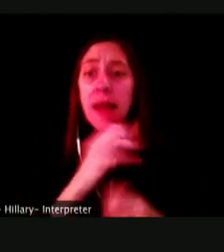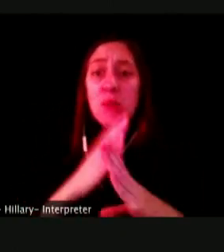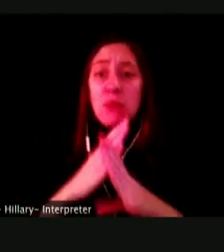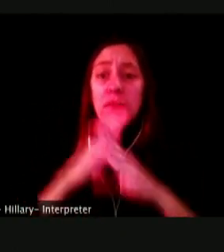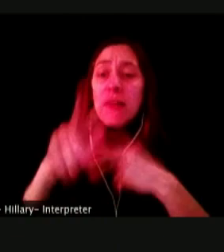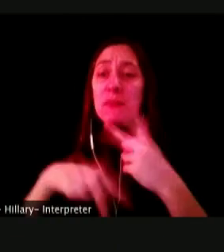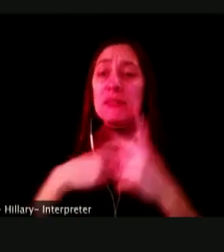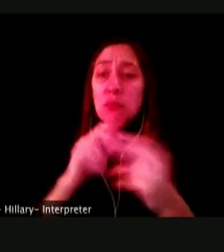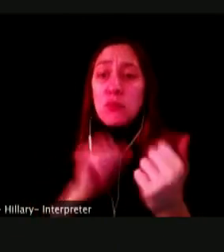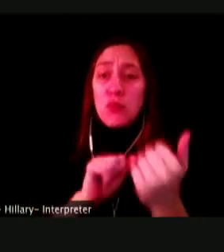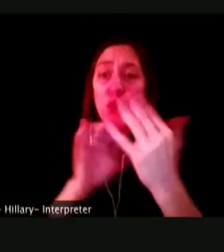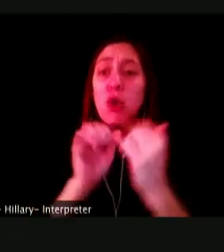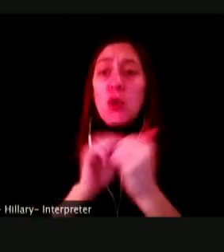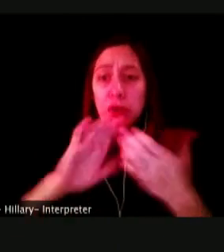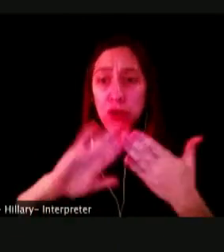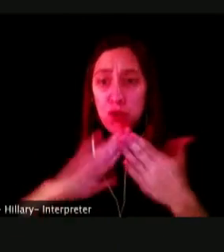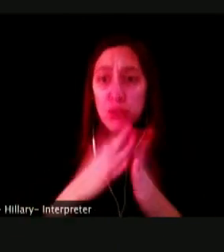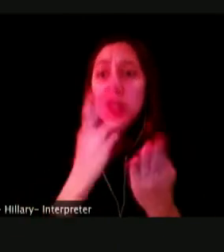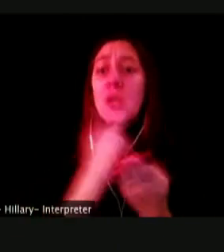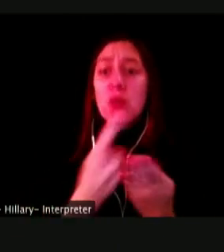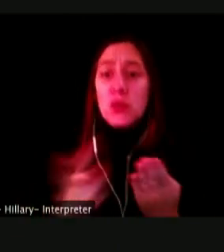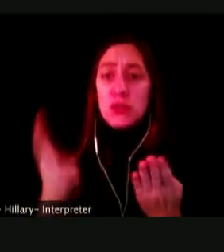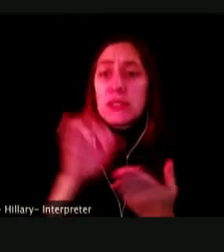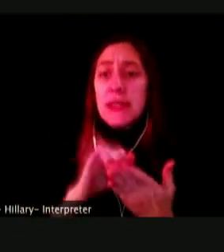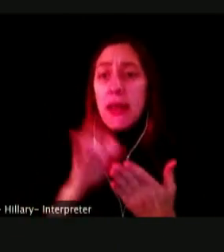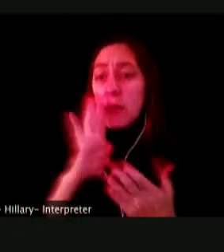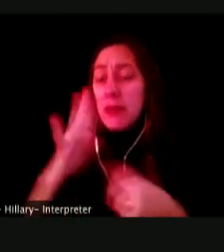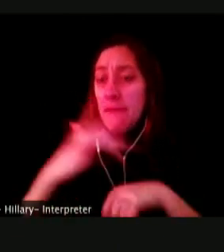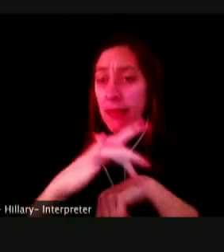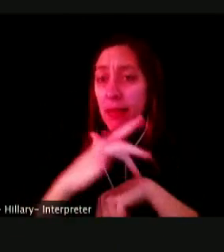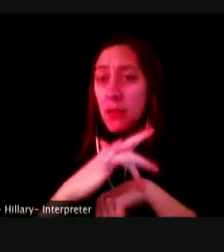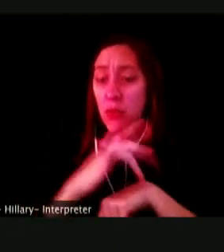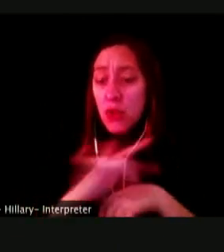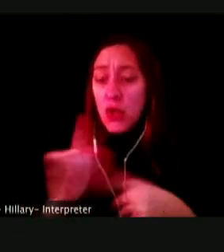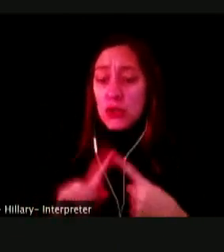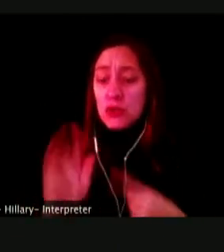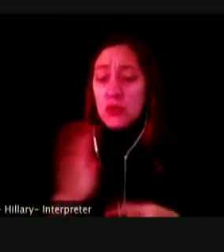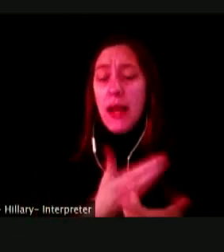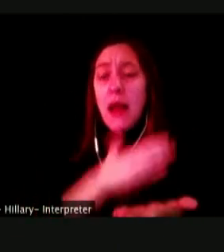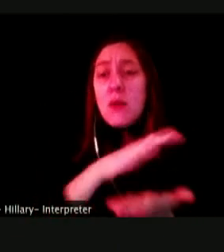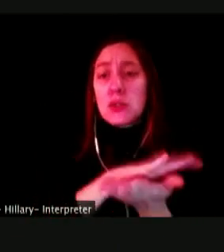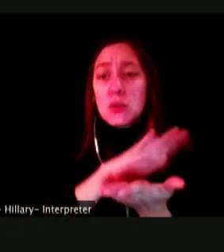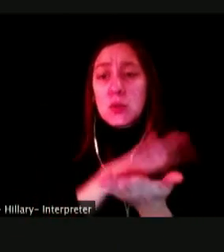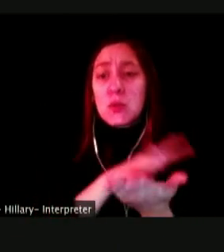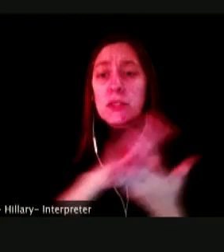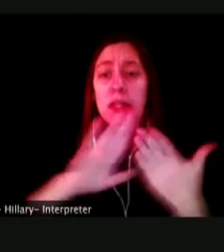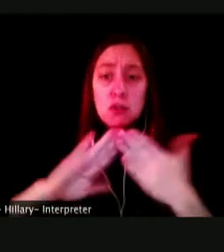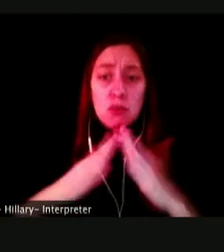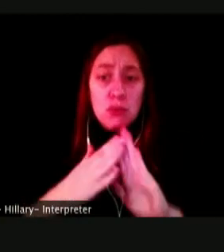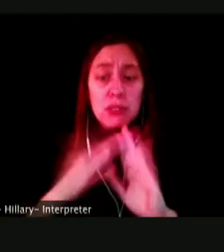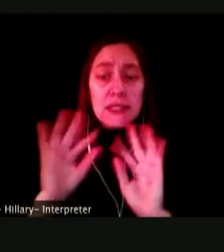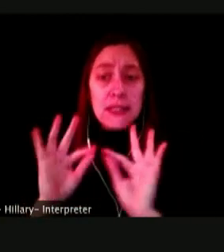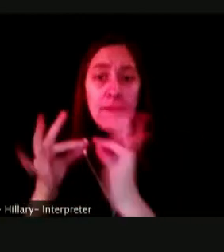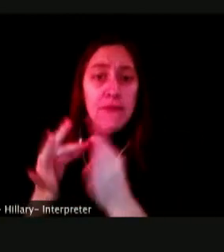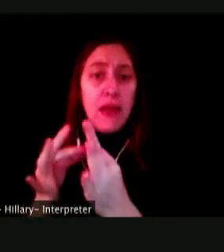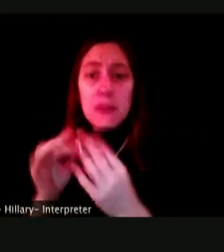AS COMMUNITY RESOURCES THAT ARE AVAILABLE TO OUR SCHOOLS, COMMUNITIES AND FAMILIES ACCESS.